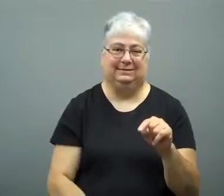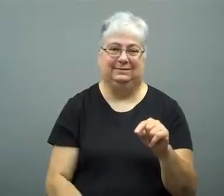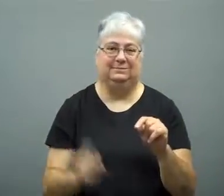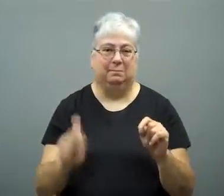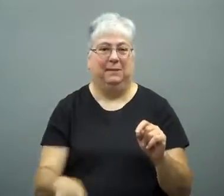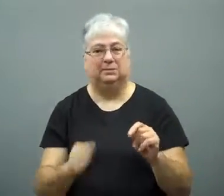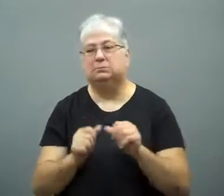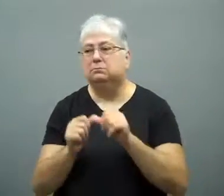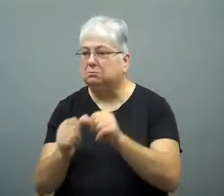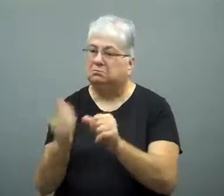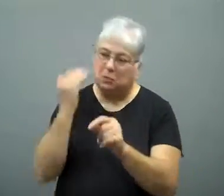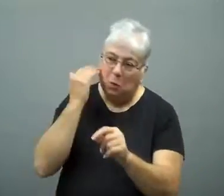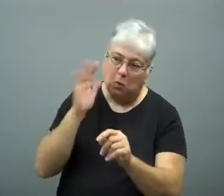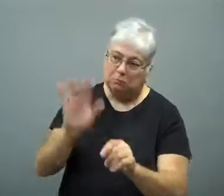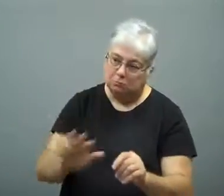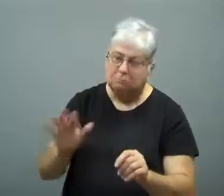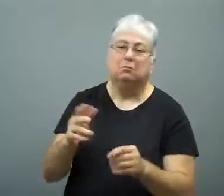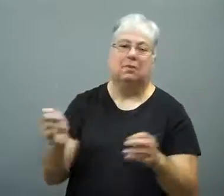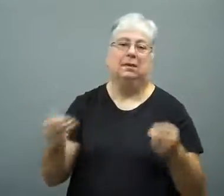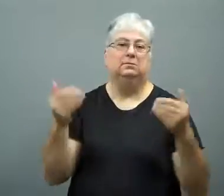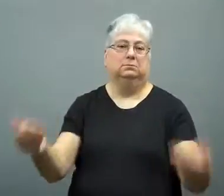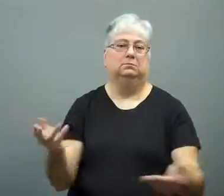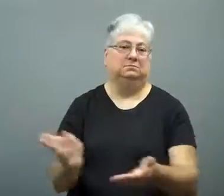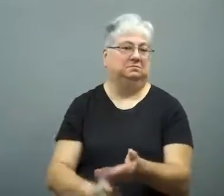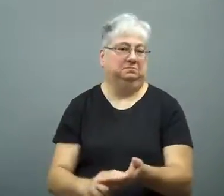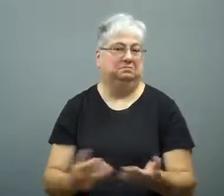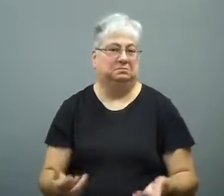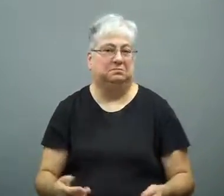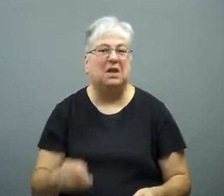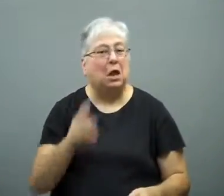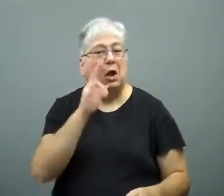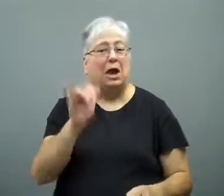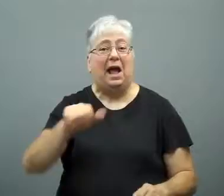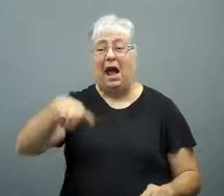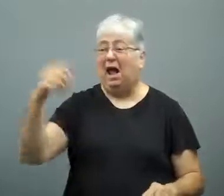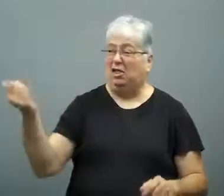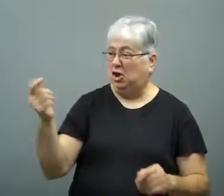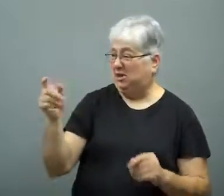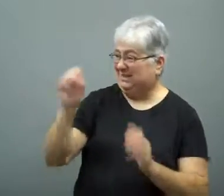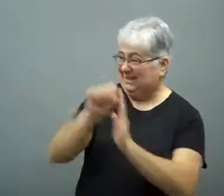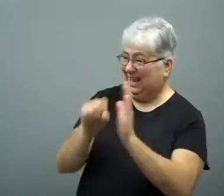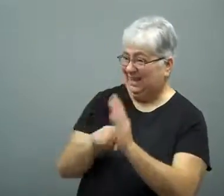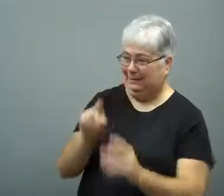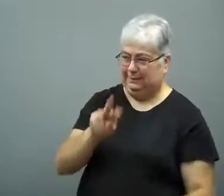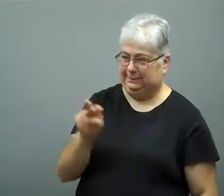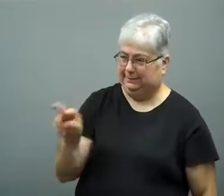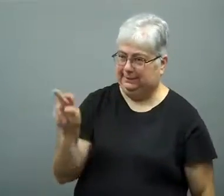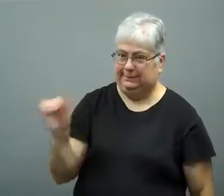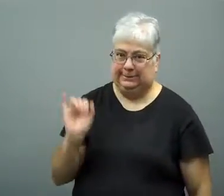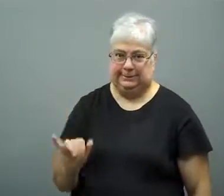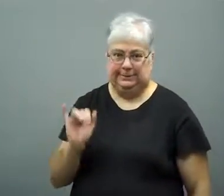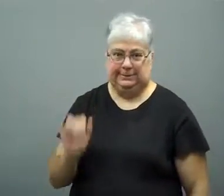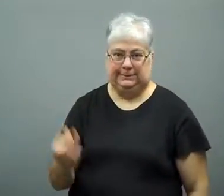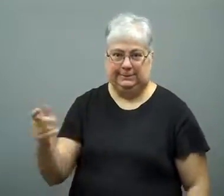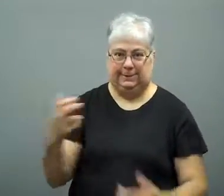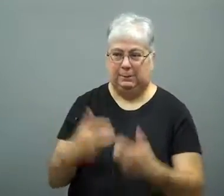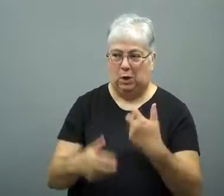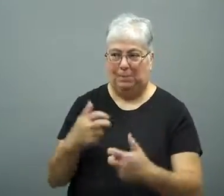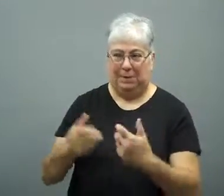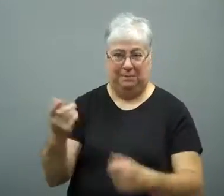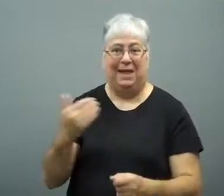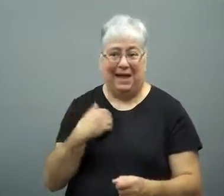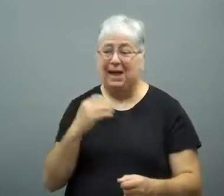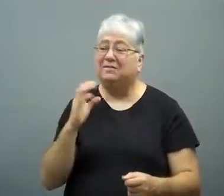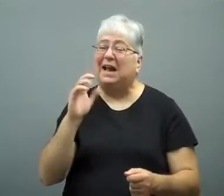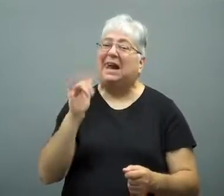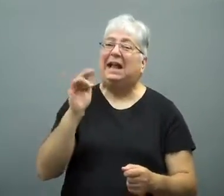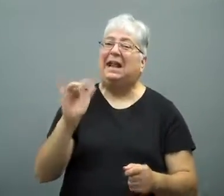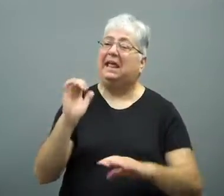It has to be someone they've known for some time.